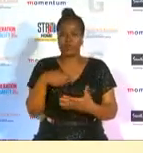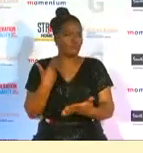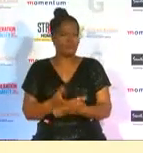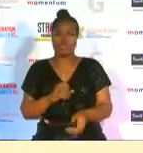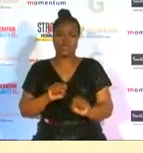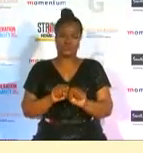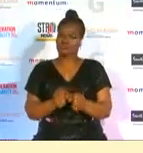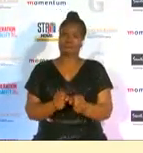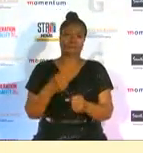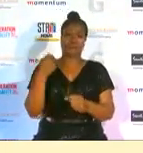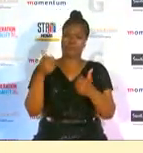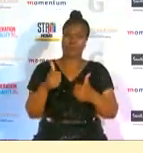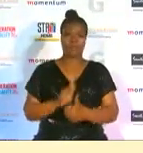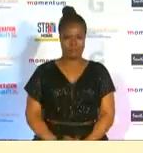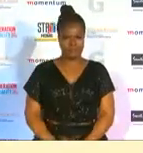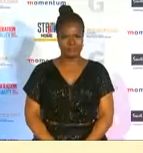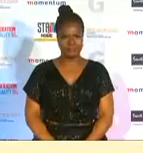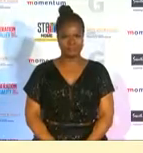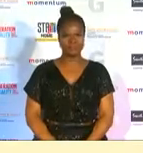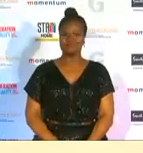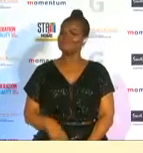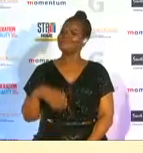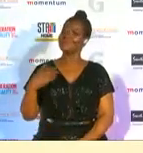as south africans and sports absolutely minister before i let you go you